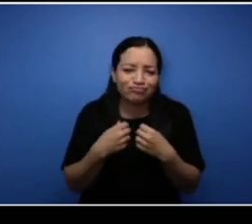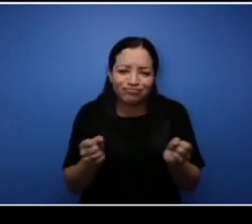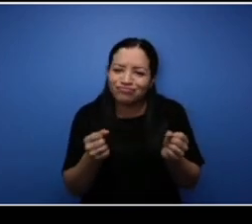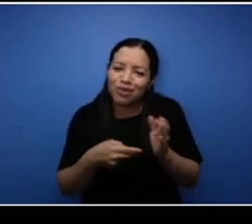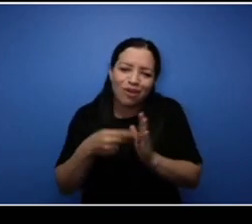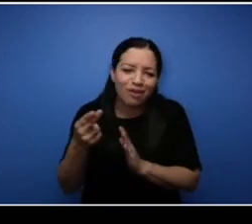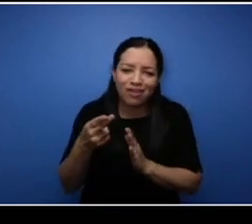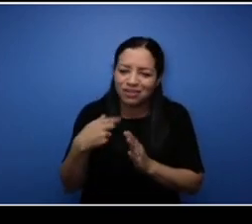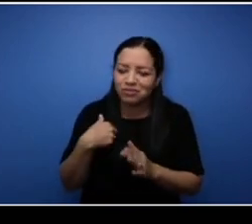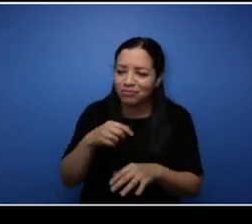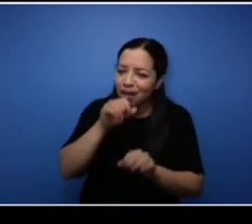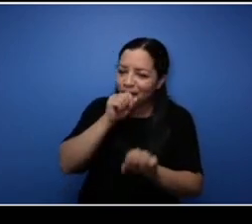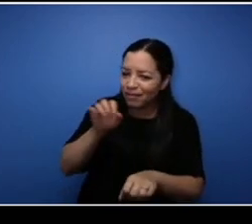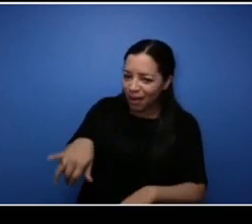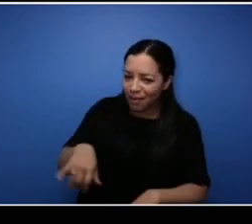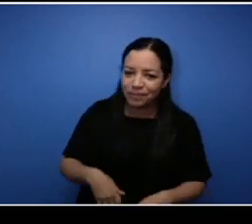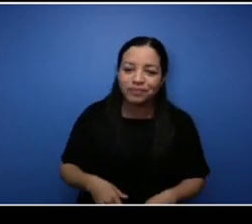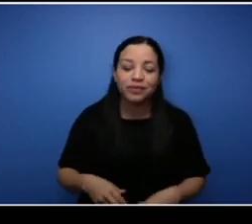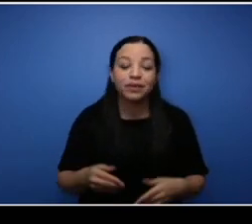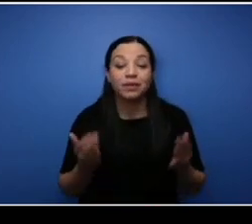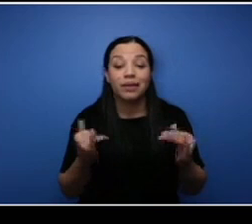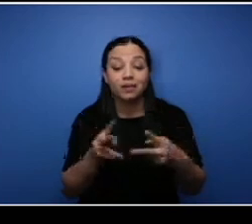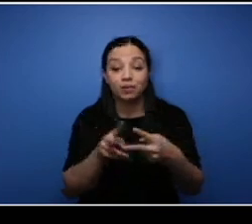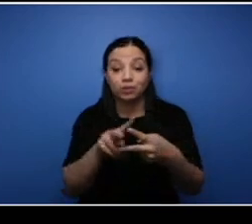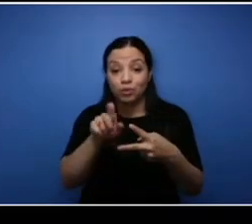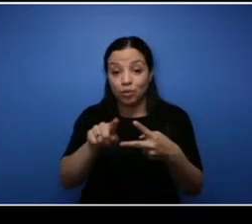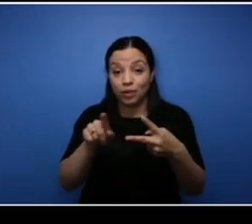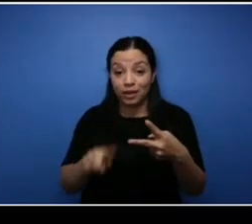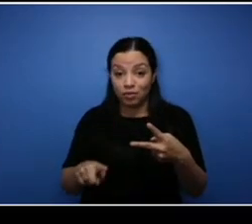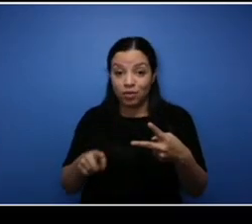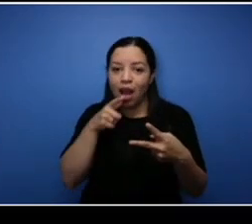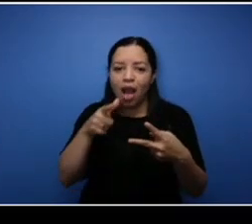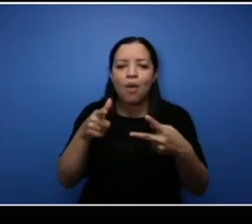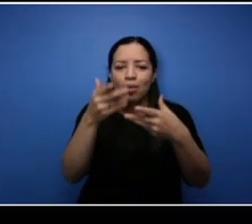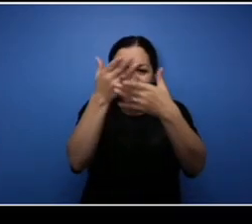two questions that we have I'm going to spread the mode around all the panelists to be able